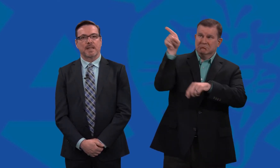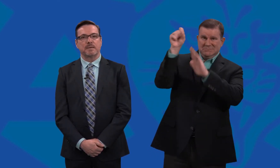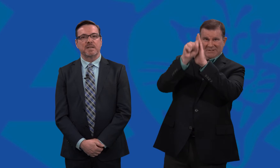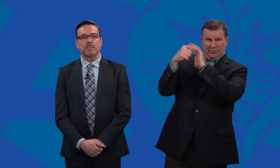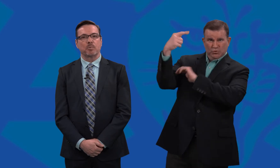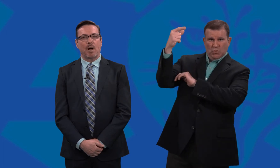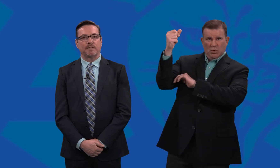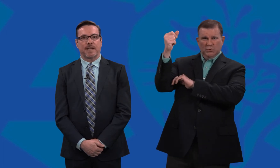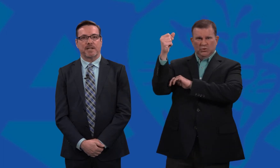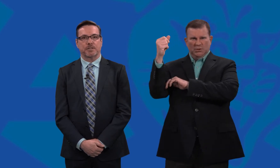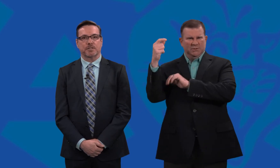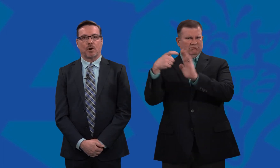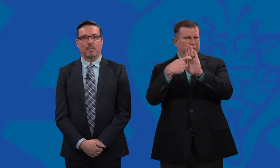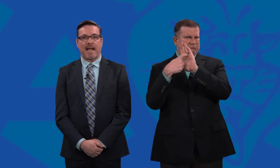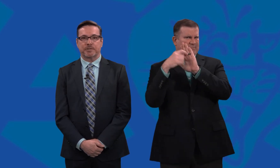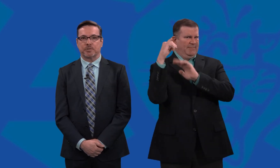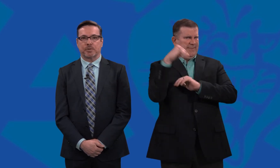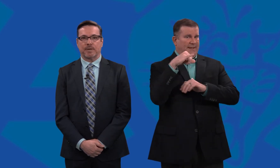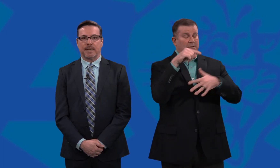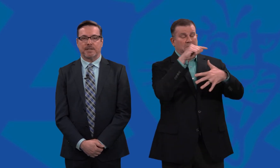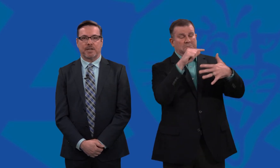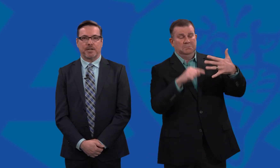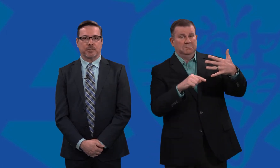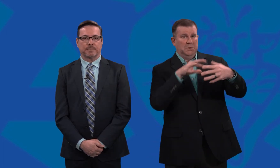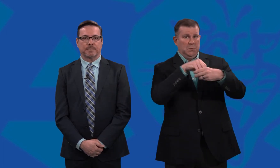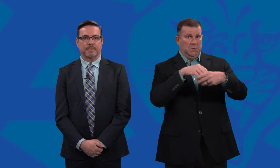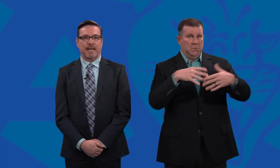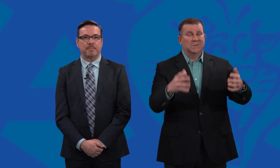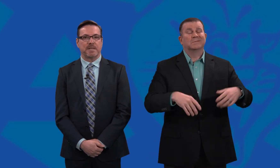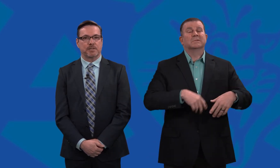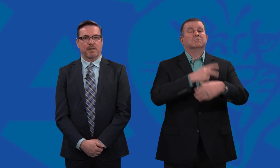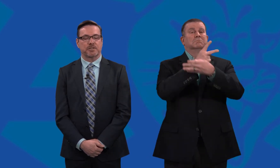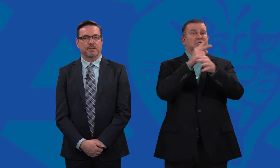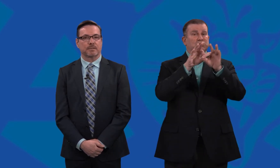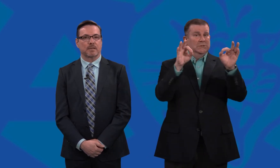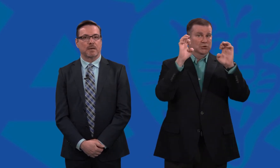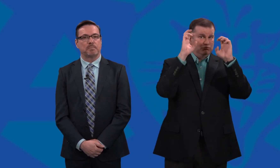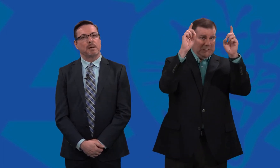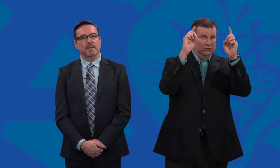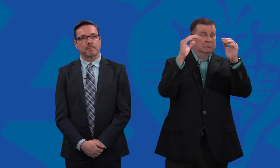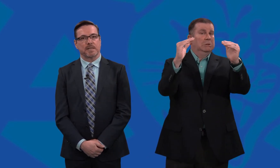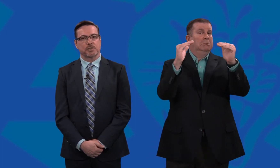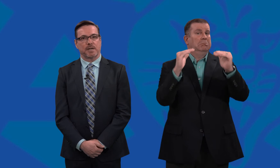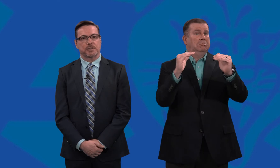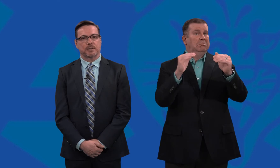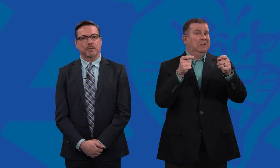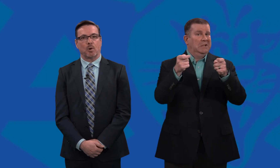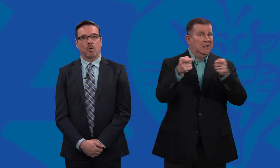The minimum qualifications are a master's degree in education, administration, public administration, or